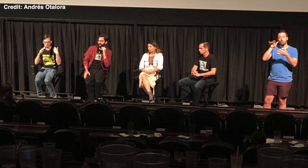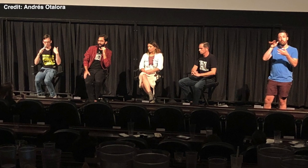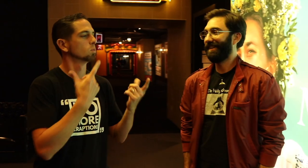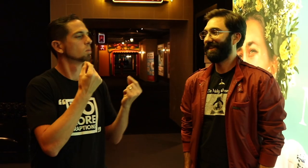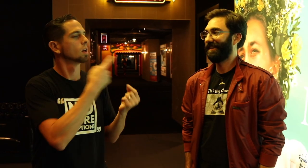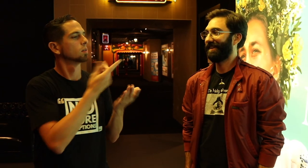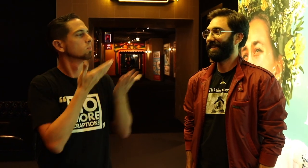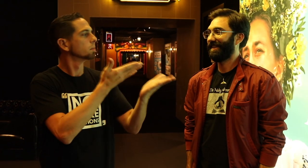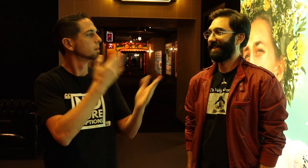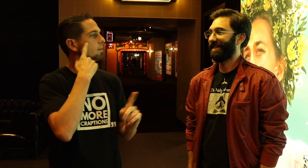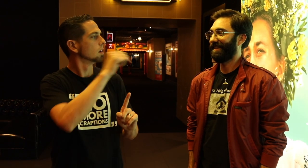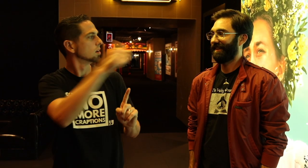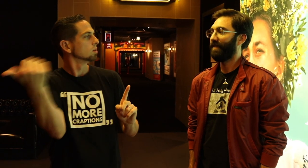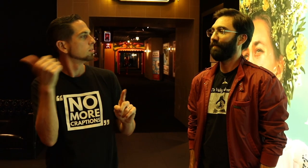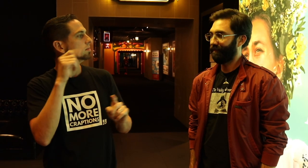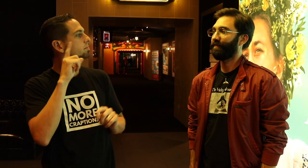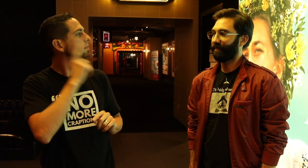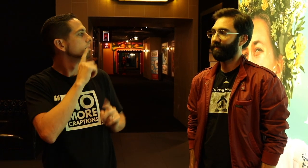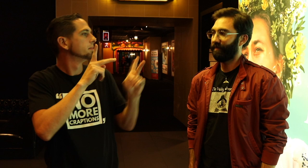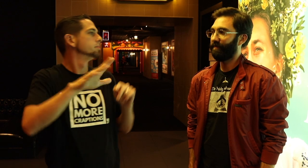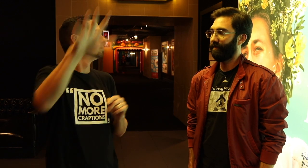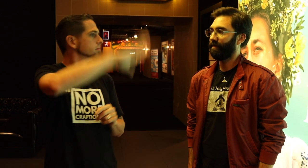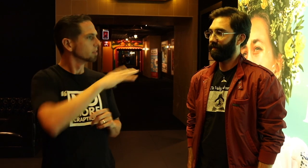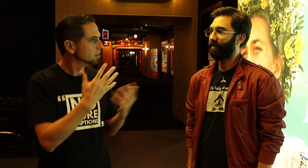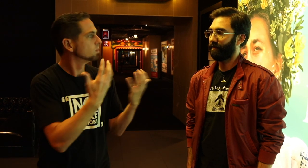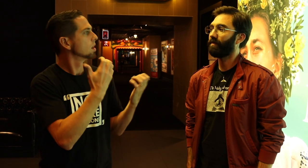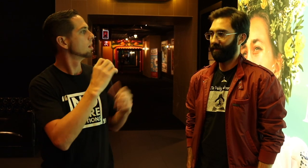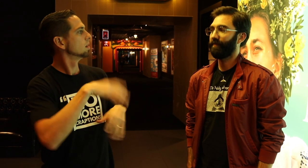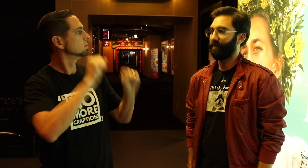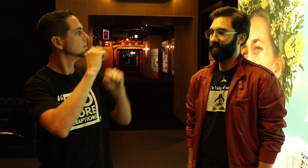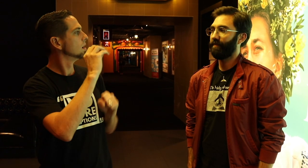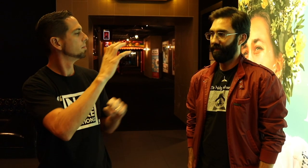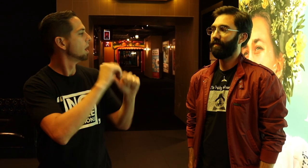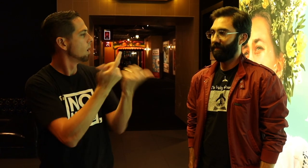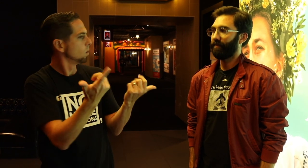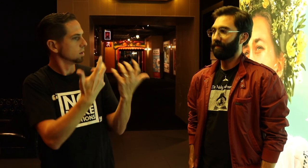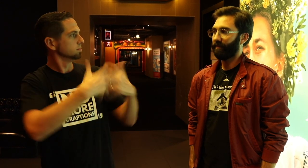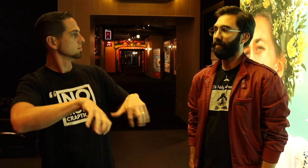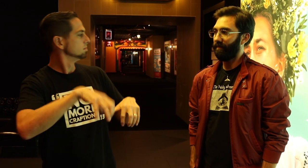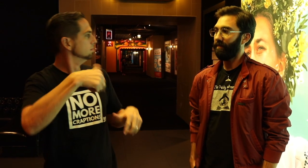What are your recommendations for deaf people everywhere who want to host an open captioned film event? How could they arrange something like this?